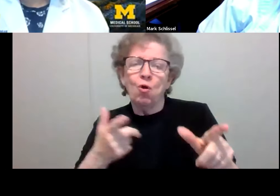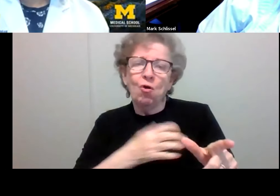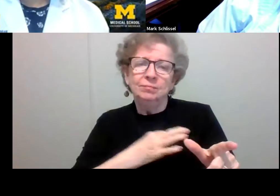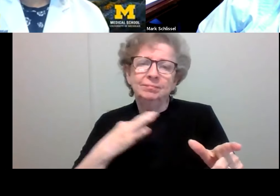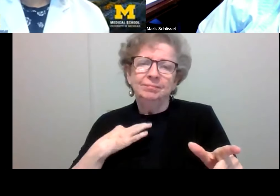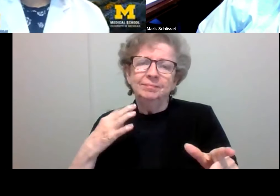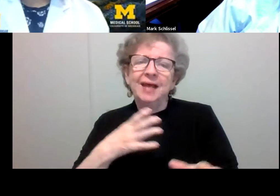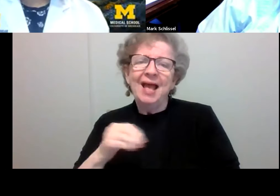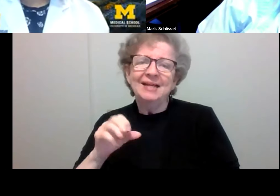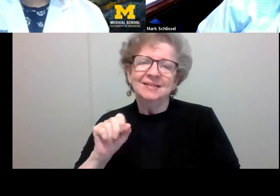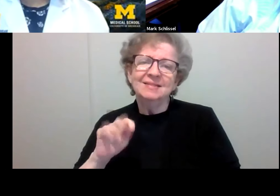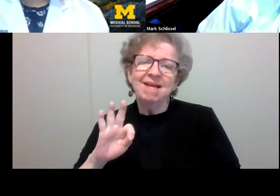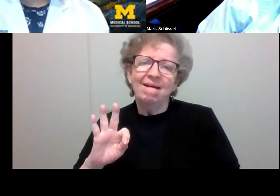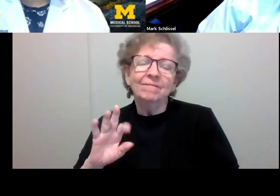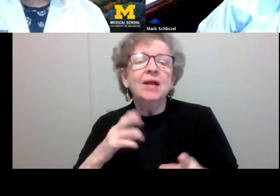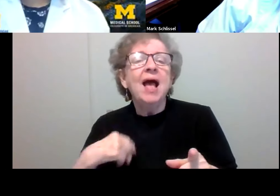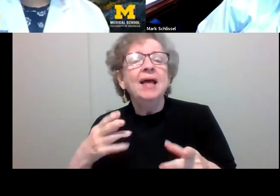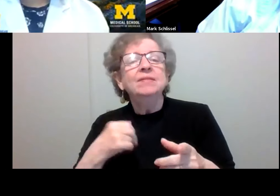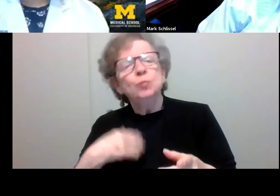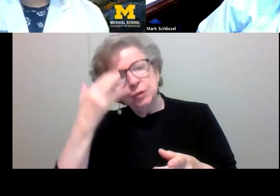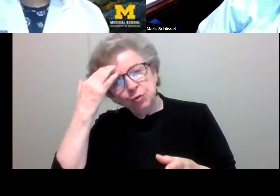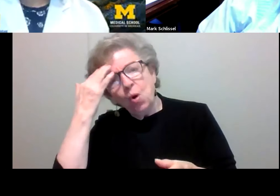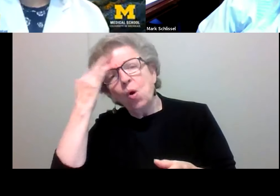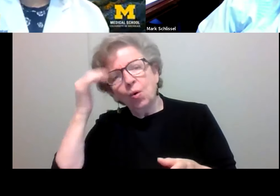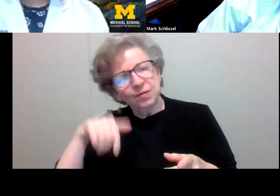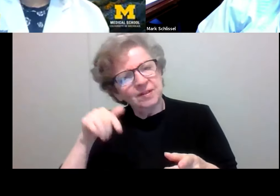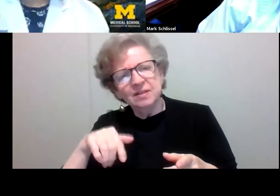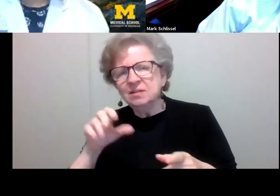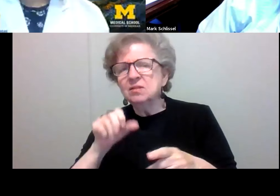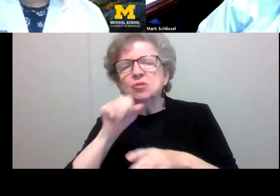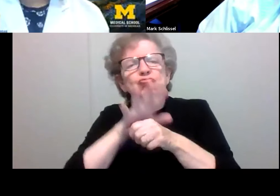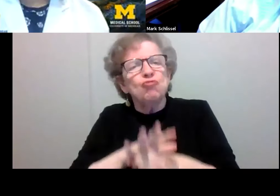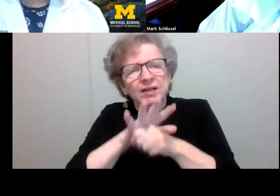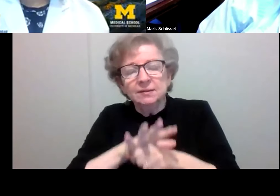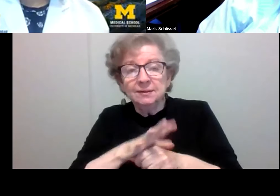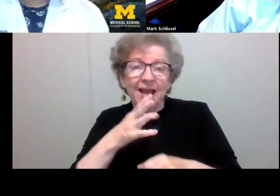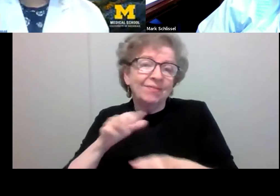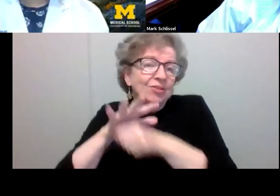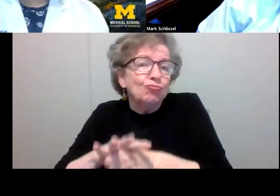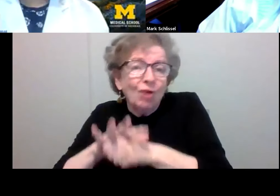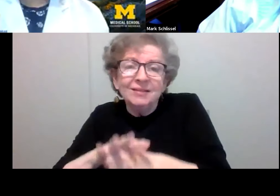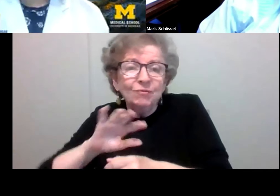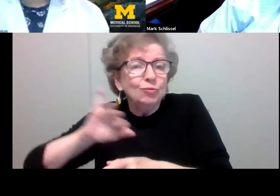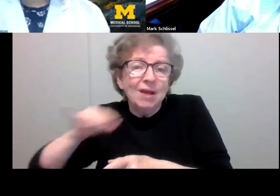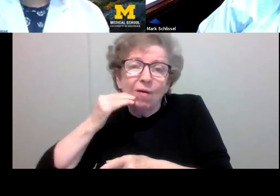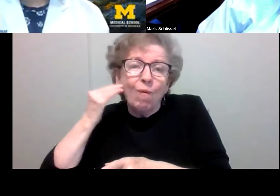Recognition of the stressfulness of this, and stress still remaining at home. And it's just a hard time, and I just wanna say a big thank you